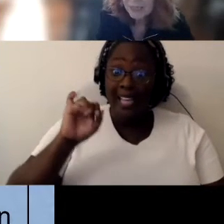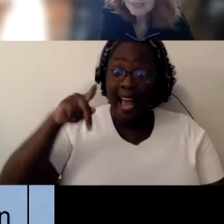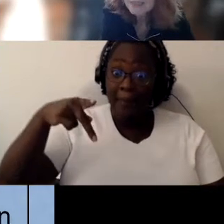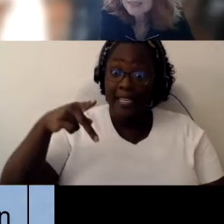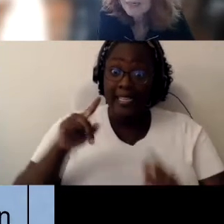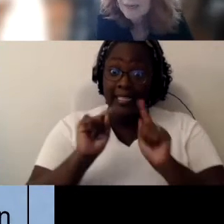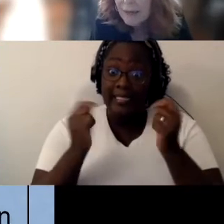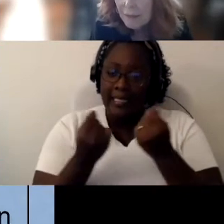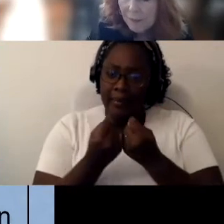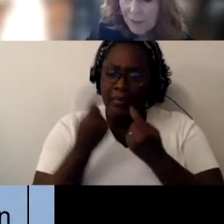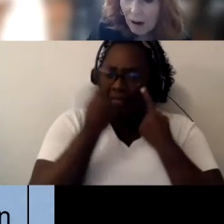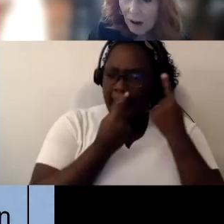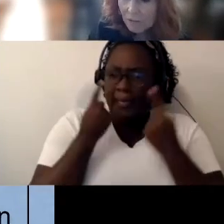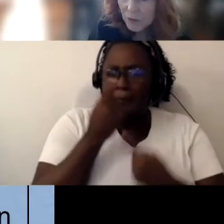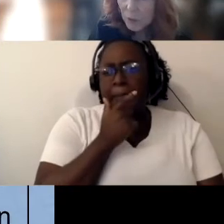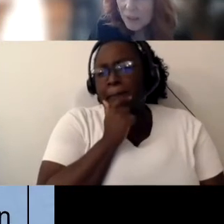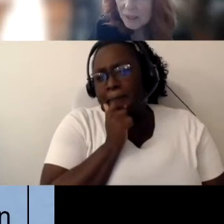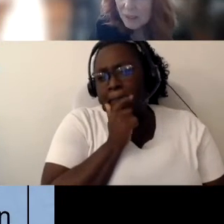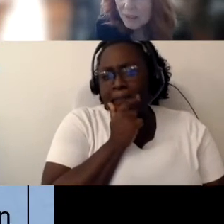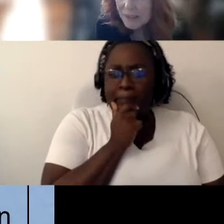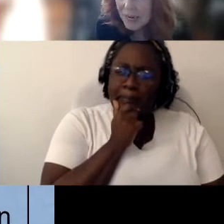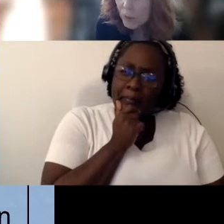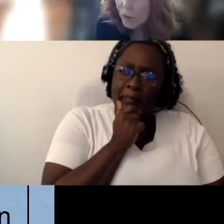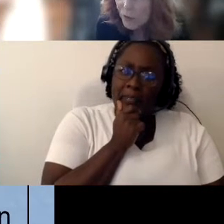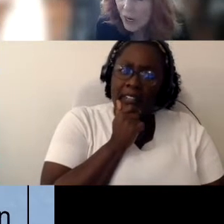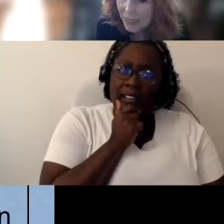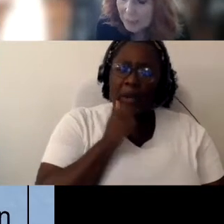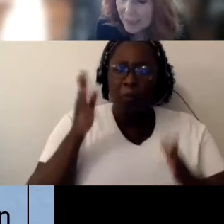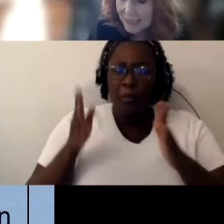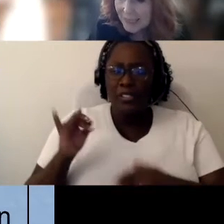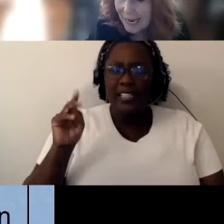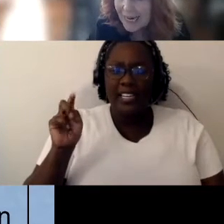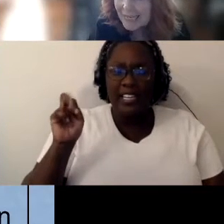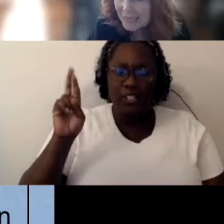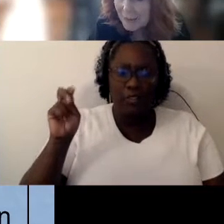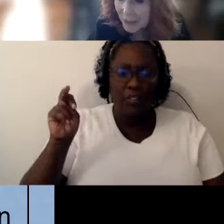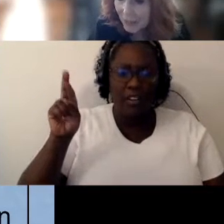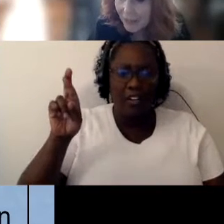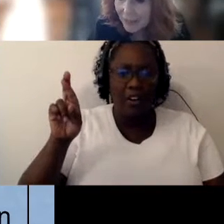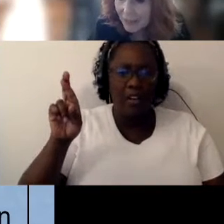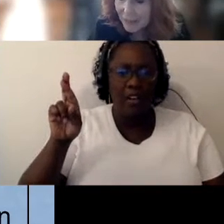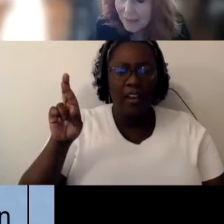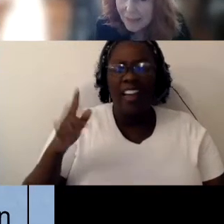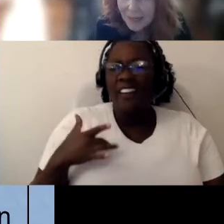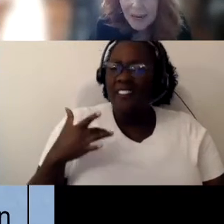that they often will say we're fine, because an aid is in place